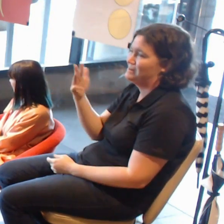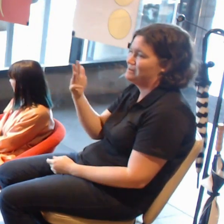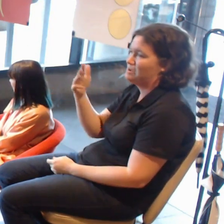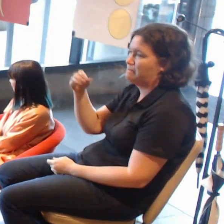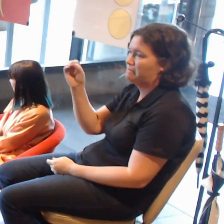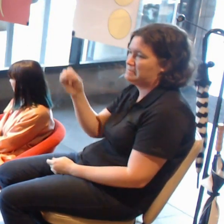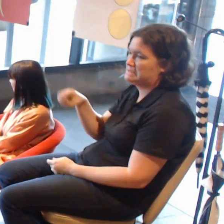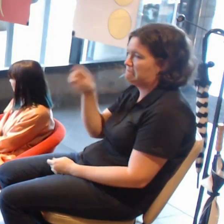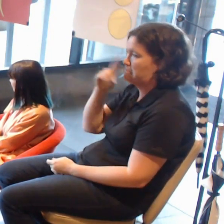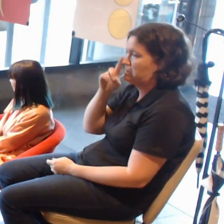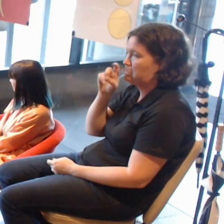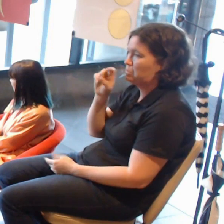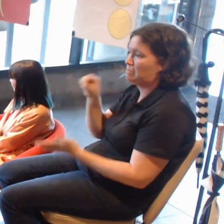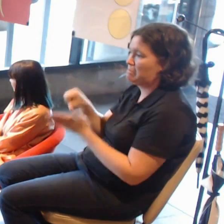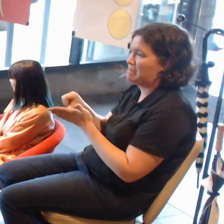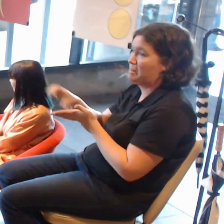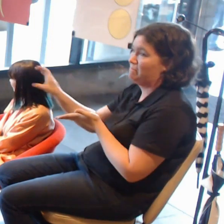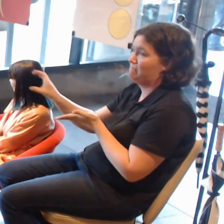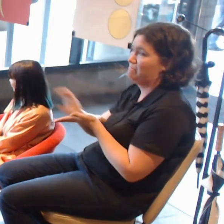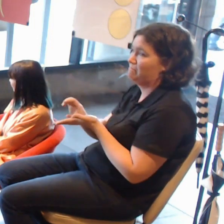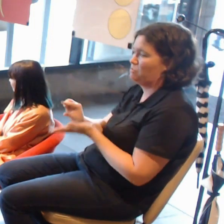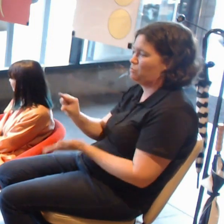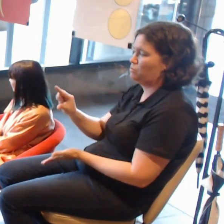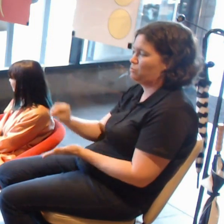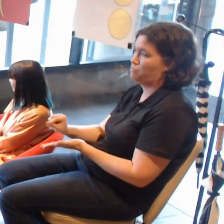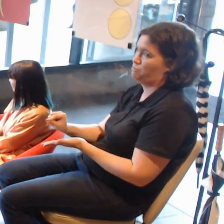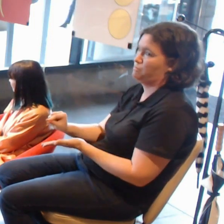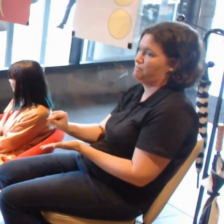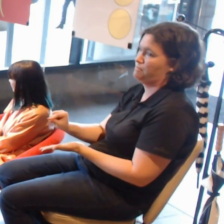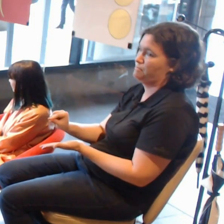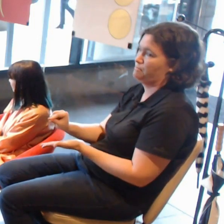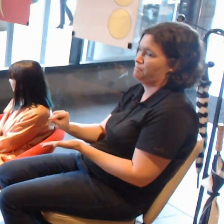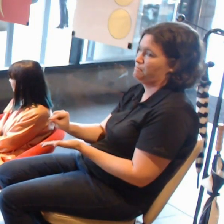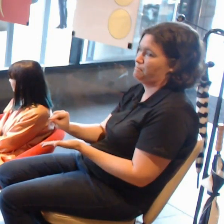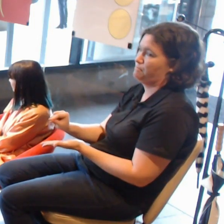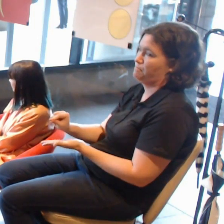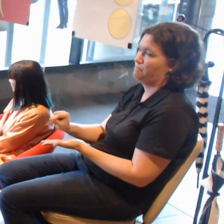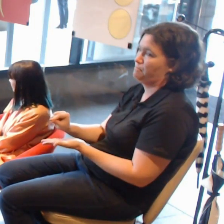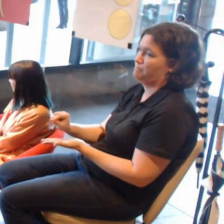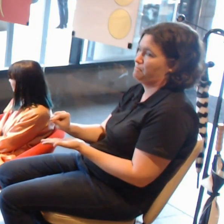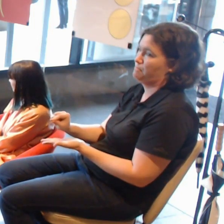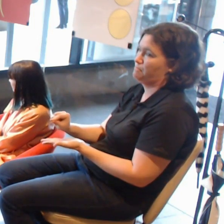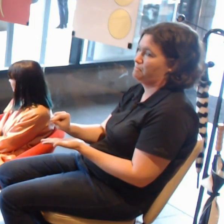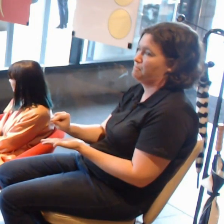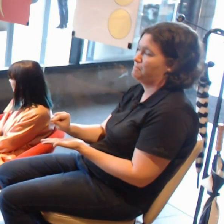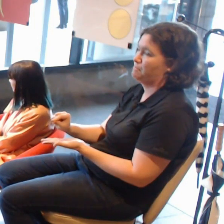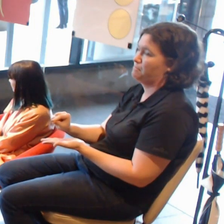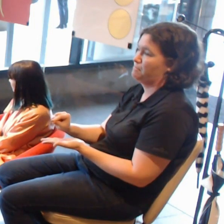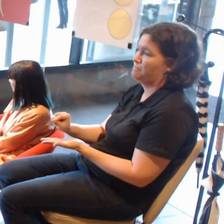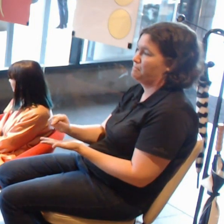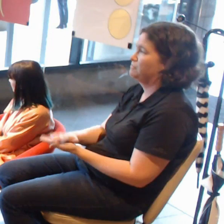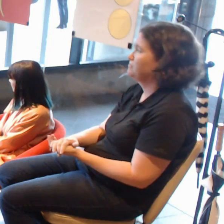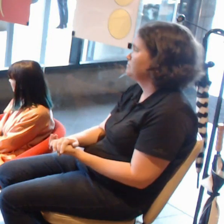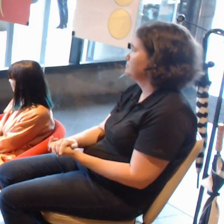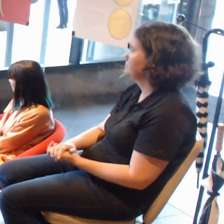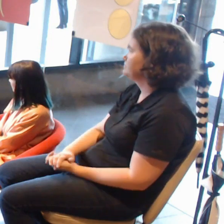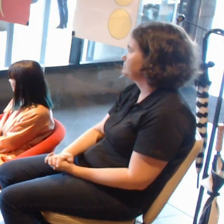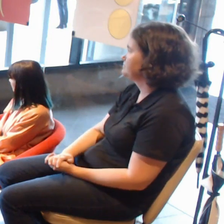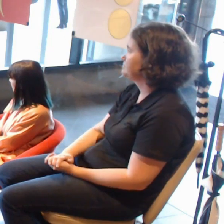The top 0.01% of people make 99% of the money. They are the one that can spend multiple million-dollars on marketing budgets.